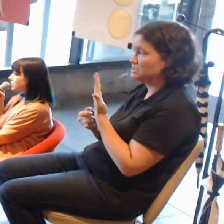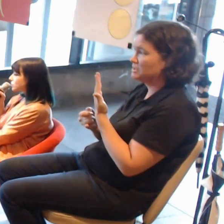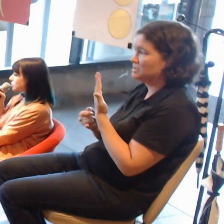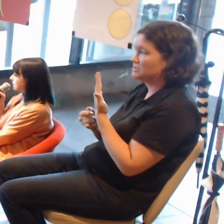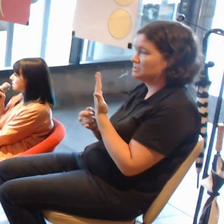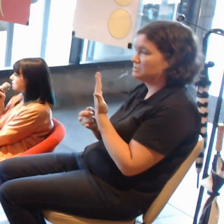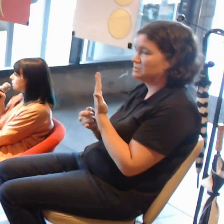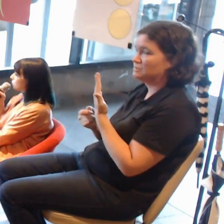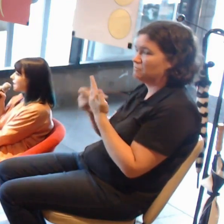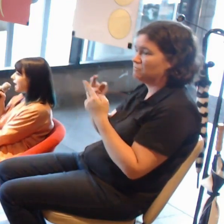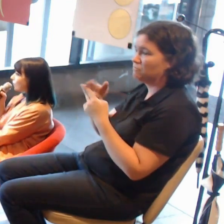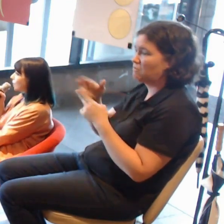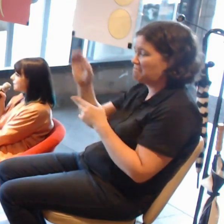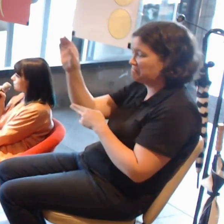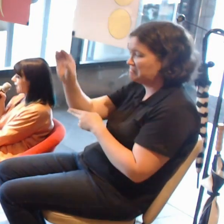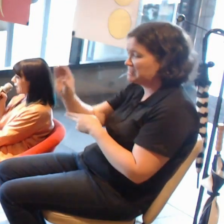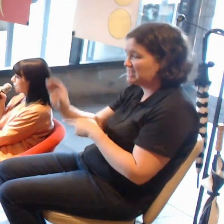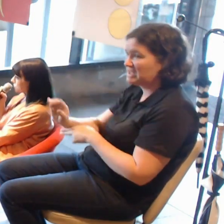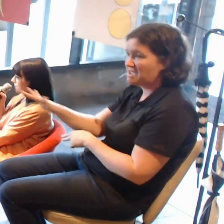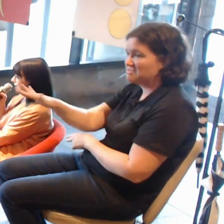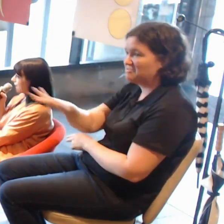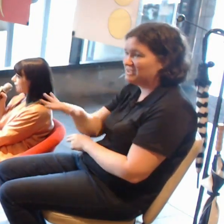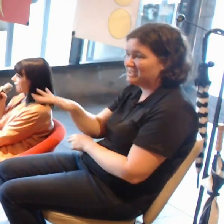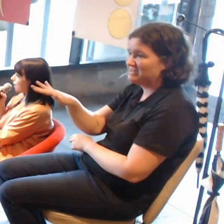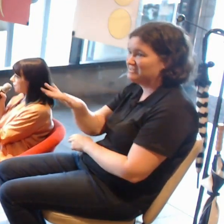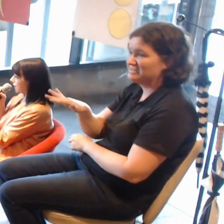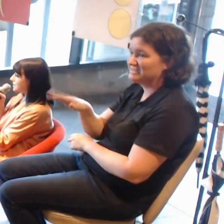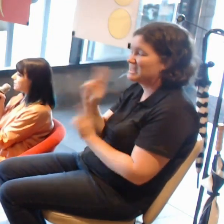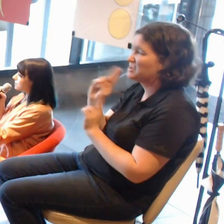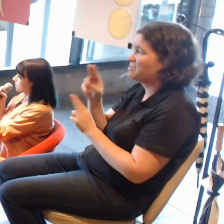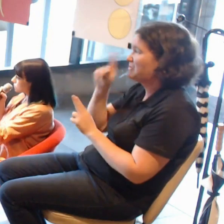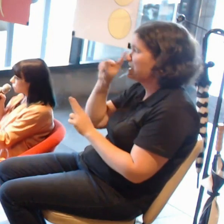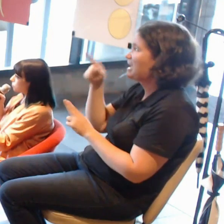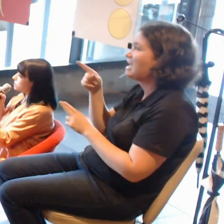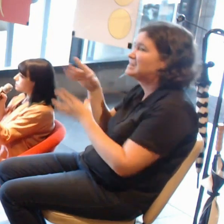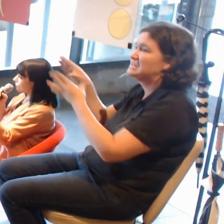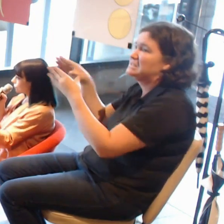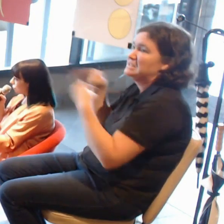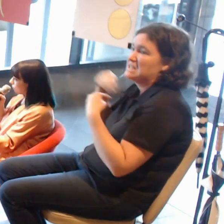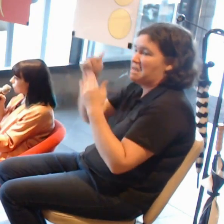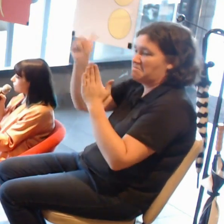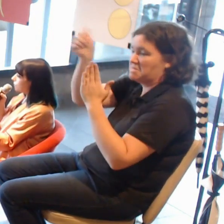that would not otherwise be able to take our paintings, sculptures, photographic works,